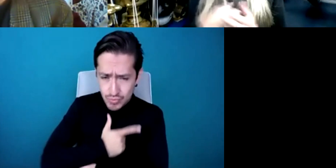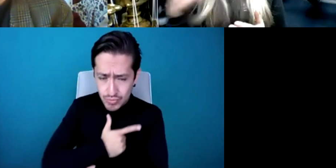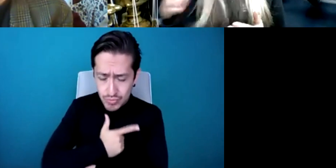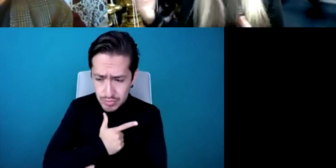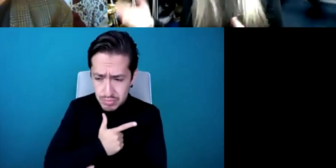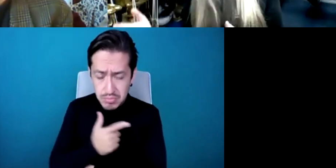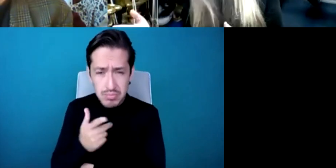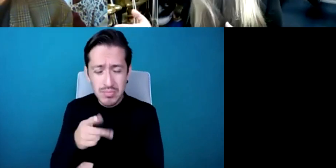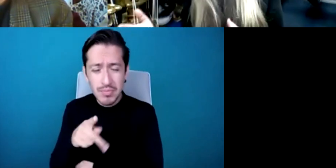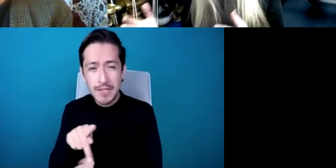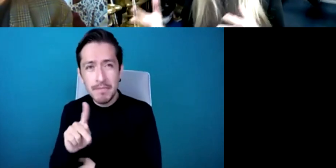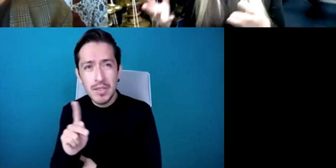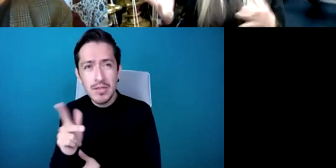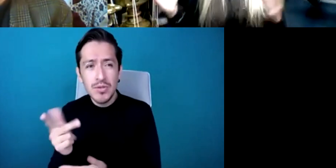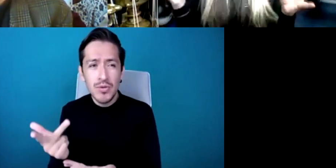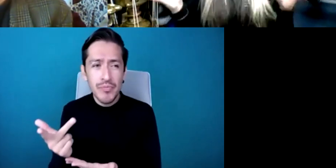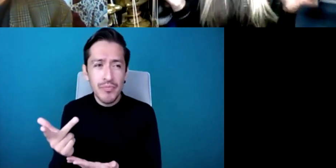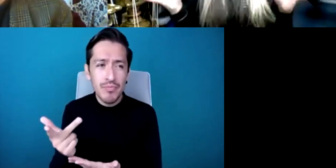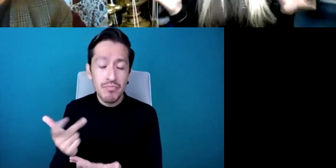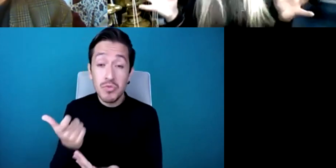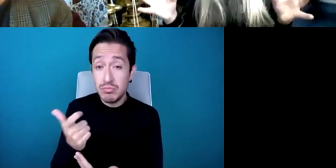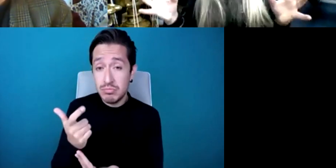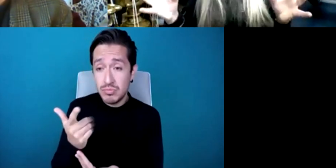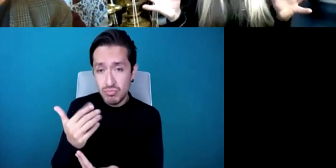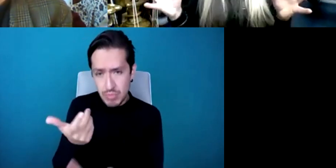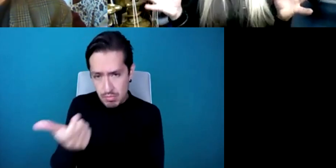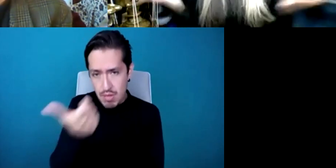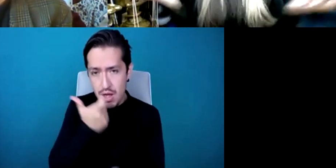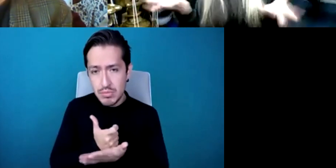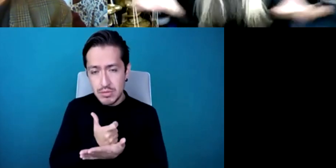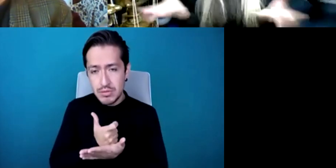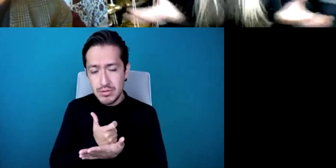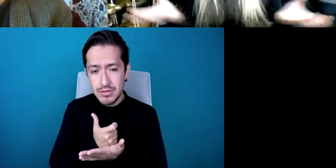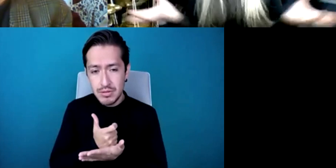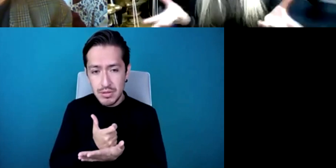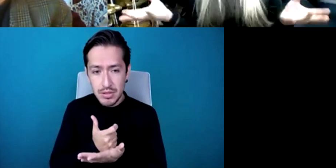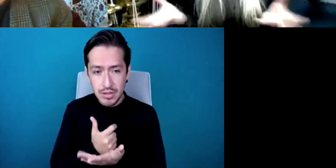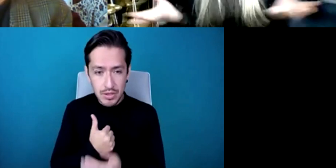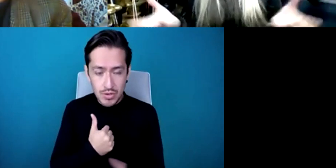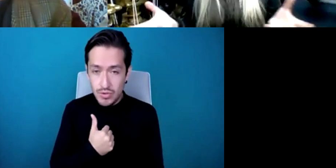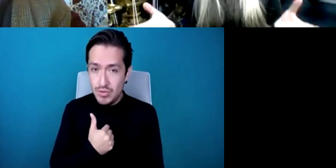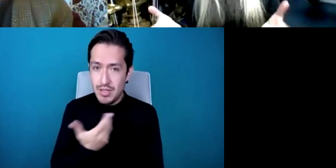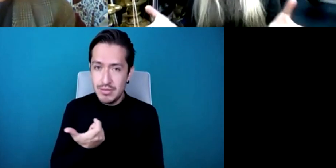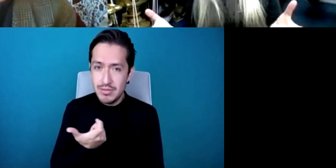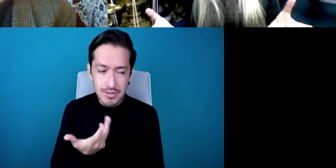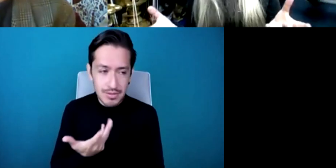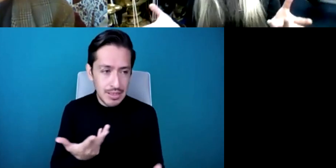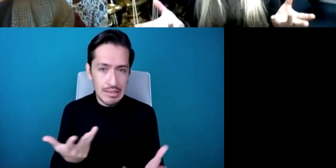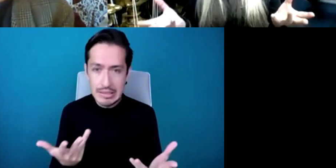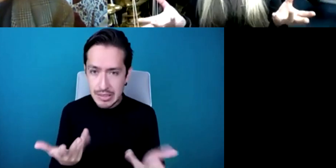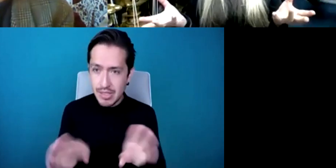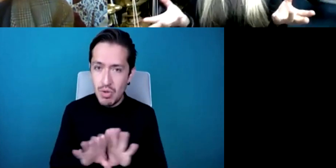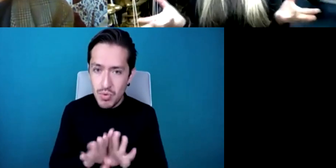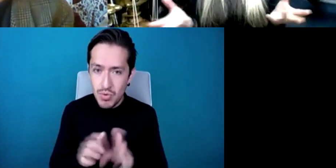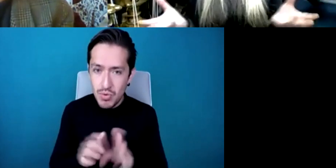is x y or z, and so I thought uh uh fee what do I pay you with you know I don't know how